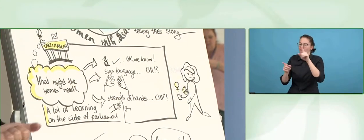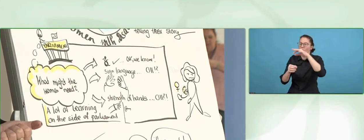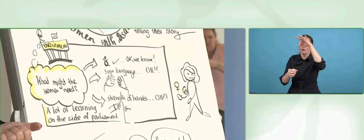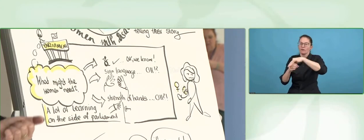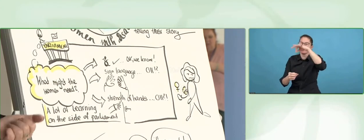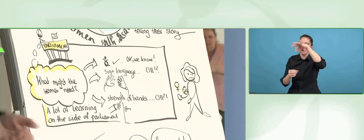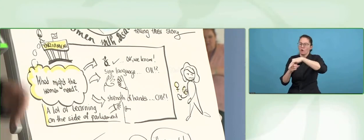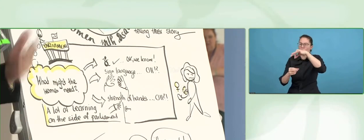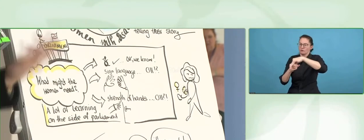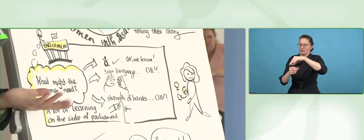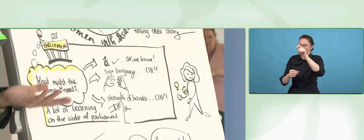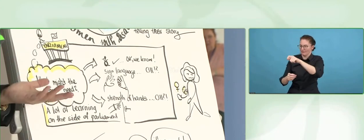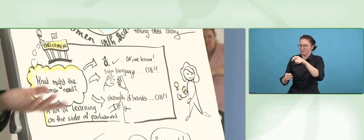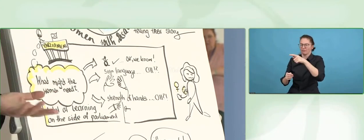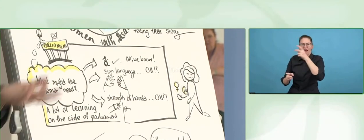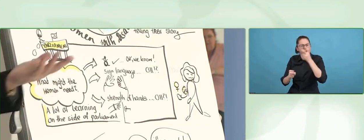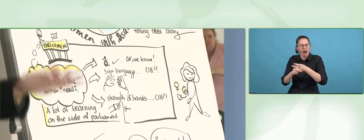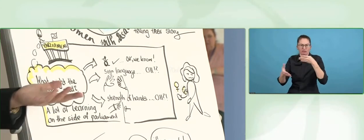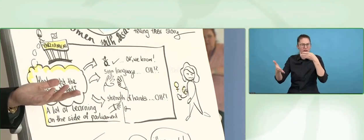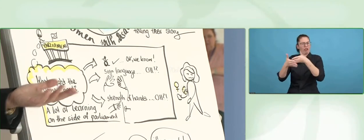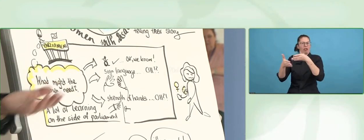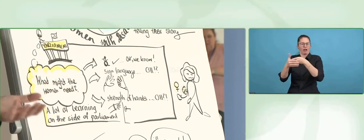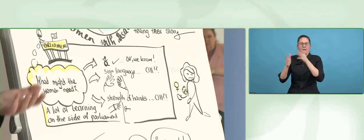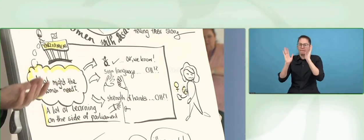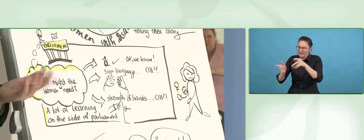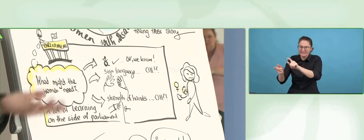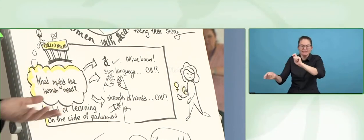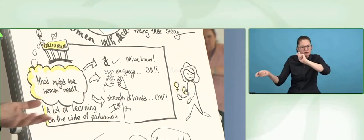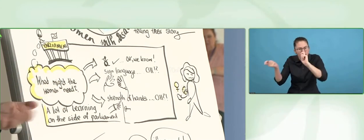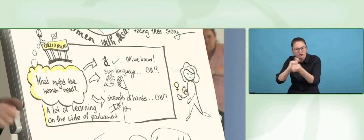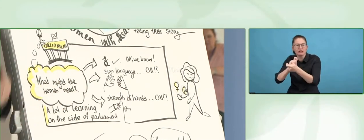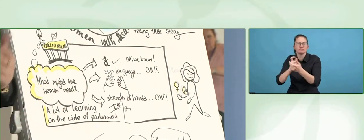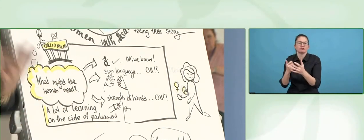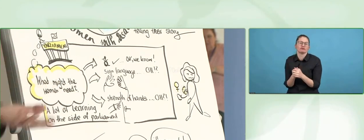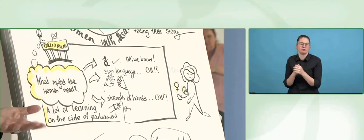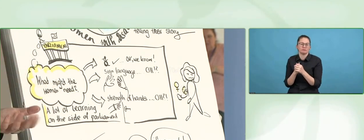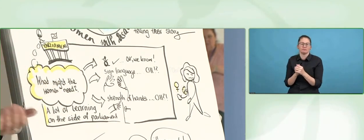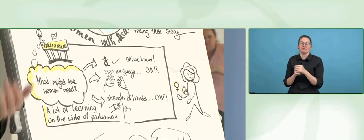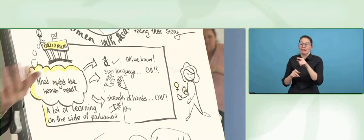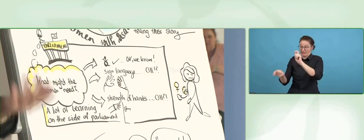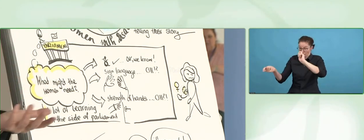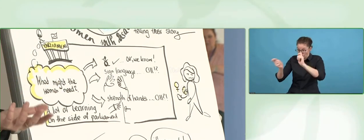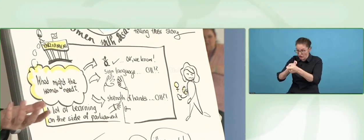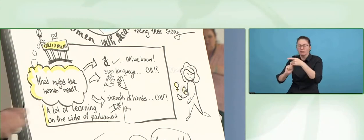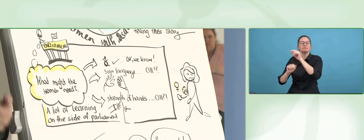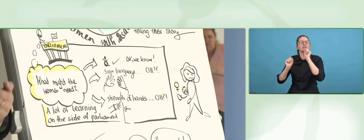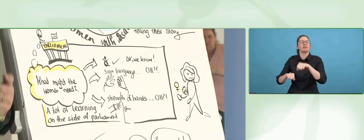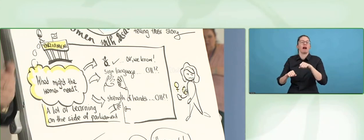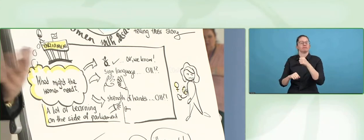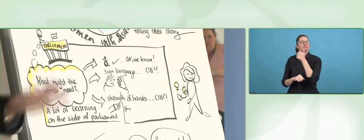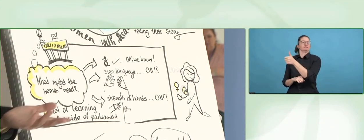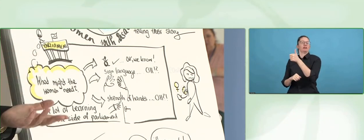disabilities, the second challenge being a woman, and learning to be loud and be heard, and stepping in front.